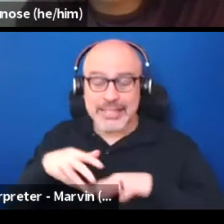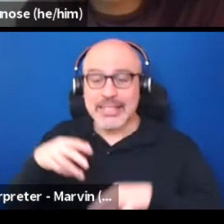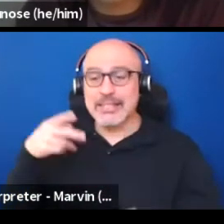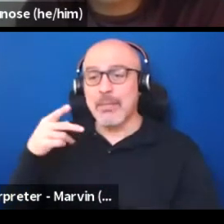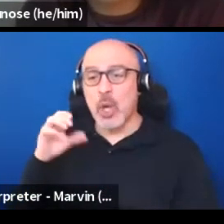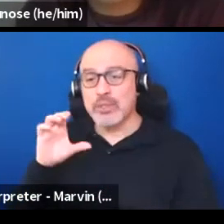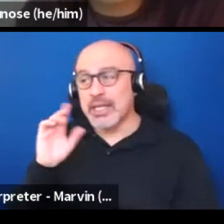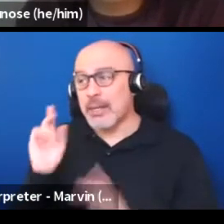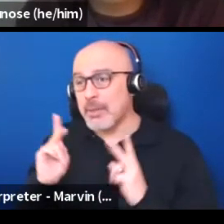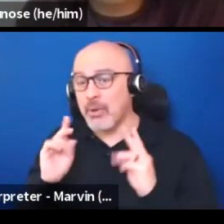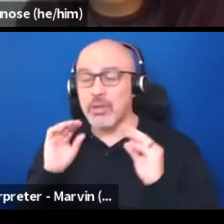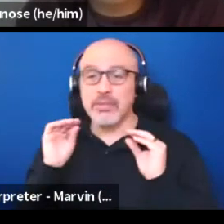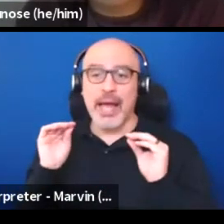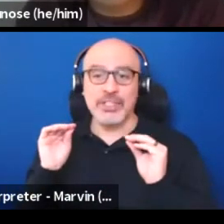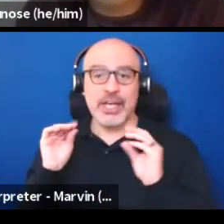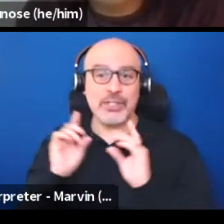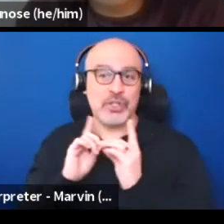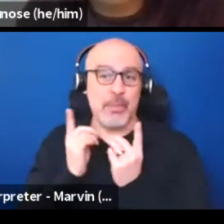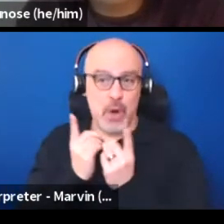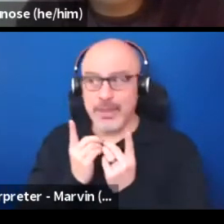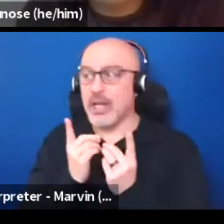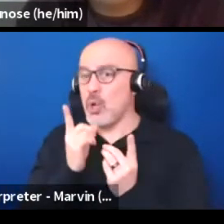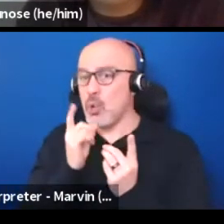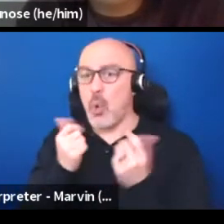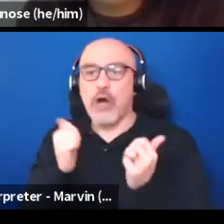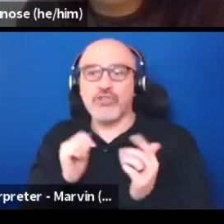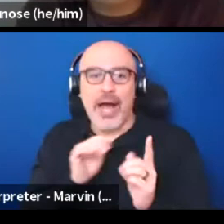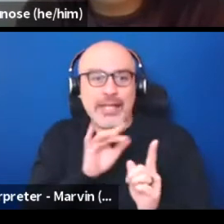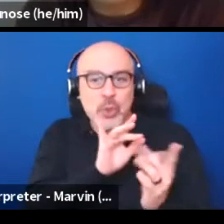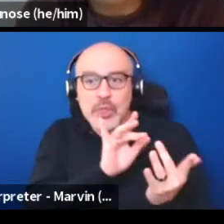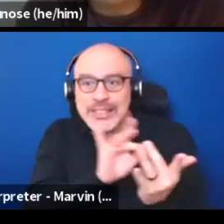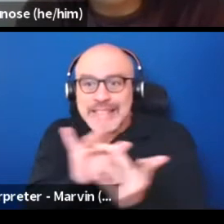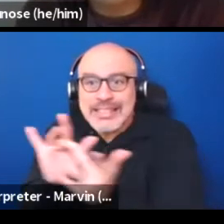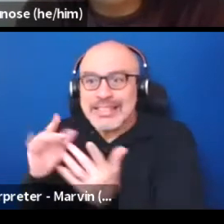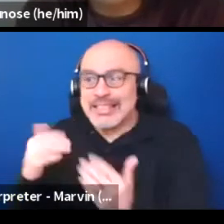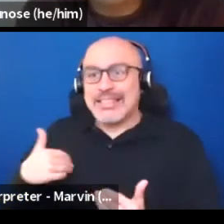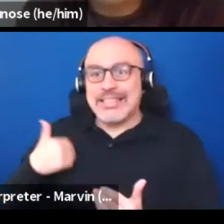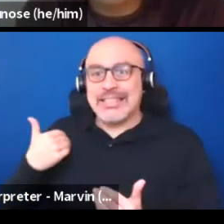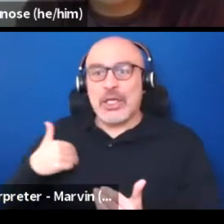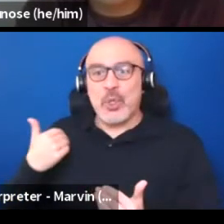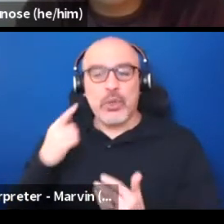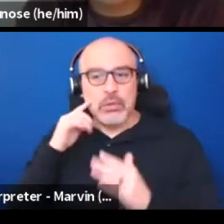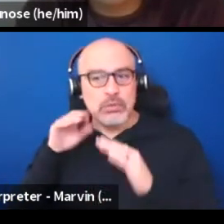in the educational department who are reaching the youth demographic that theater needs to be accessible to.